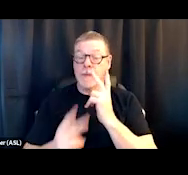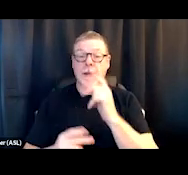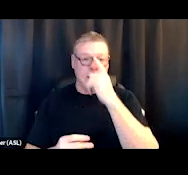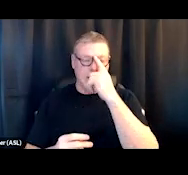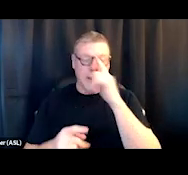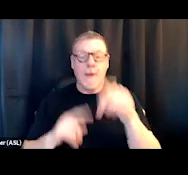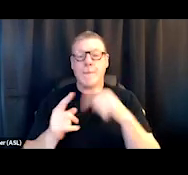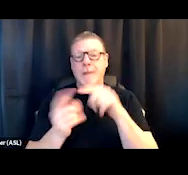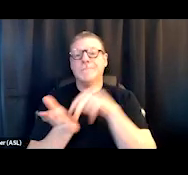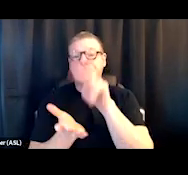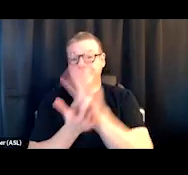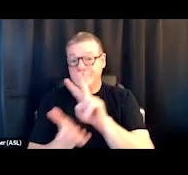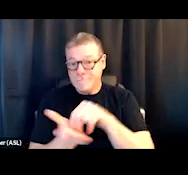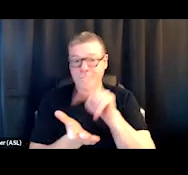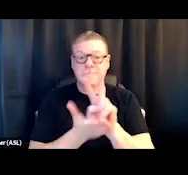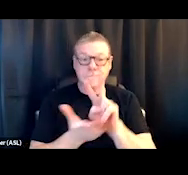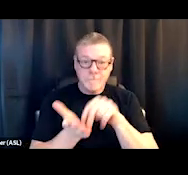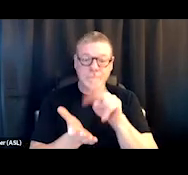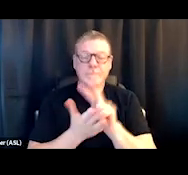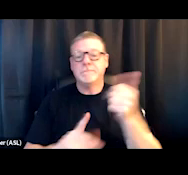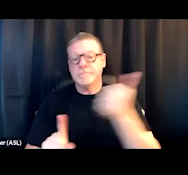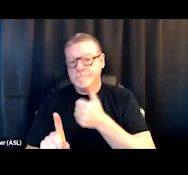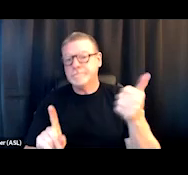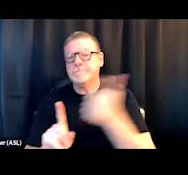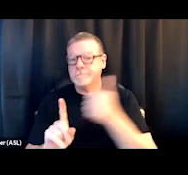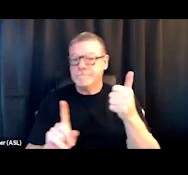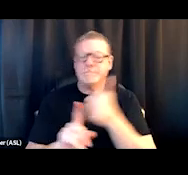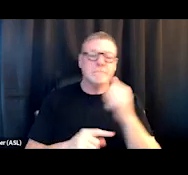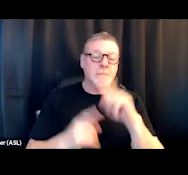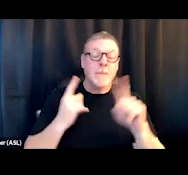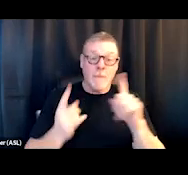people back in and out of the correctional system.